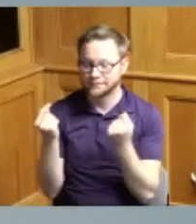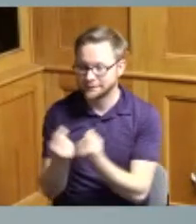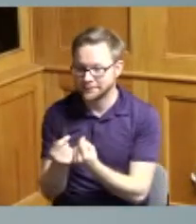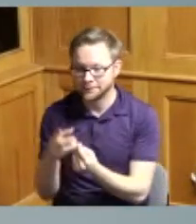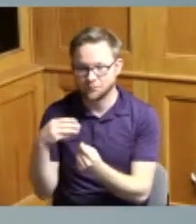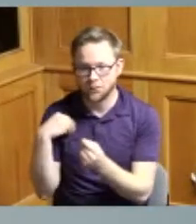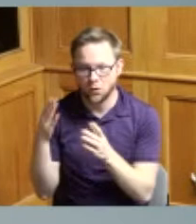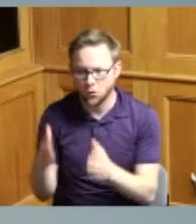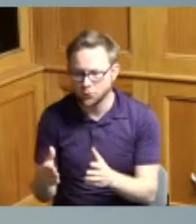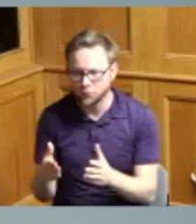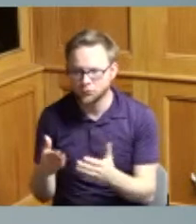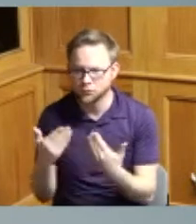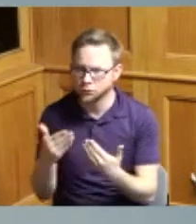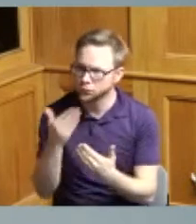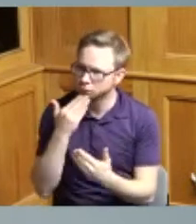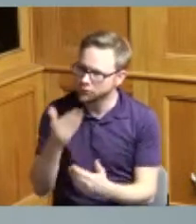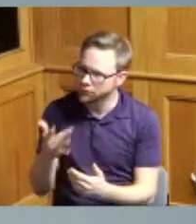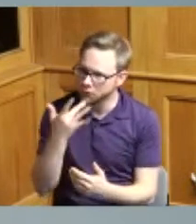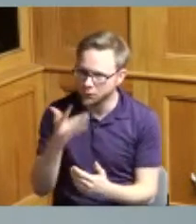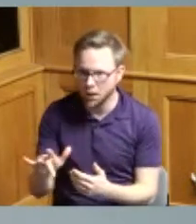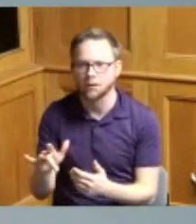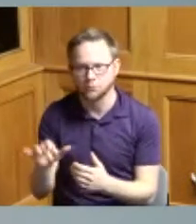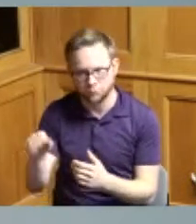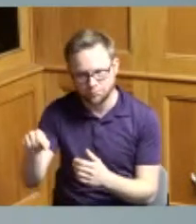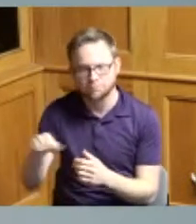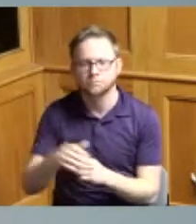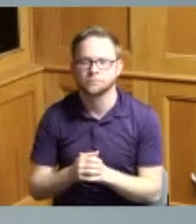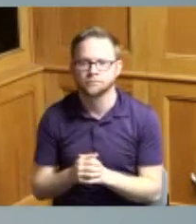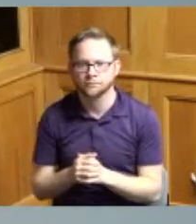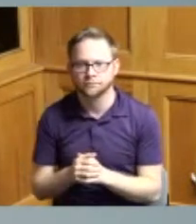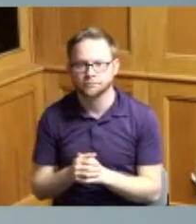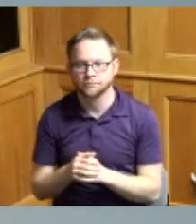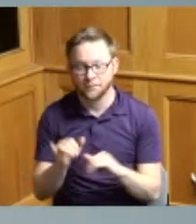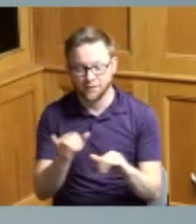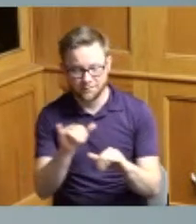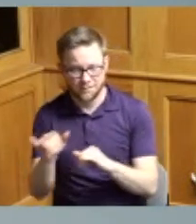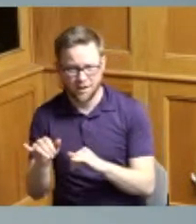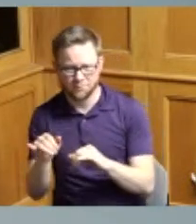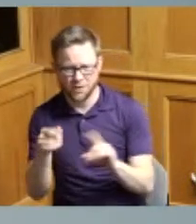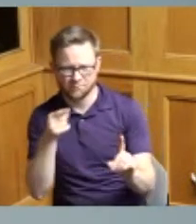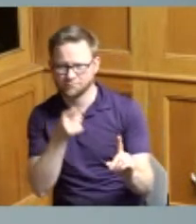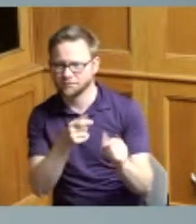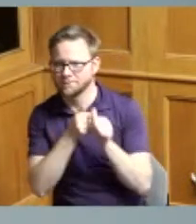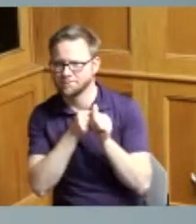wish them the best of luck and on that same note to Commissioner Reece's point as we talk about